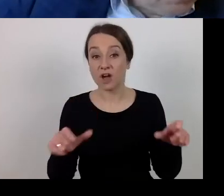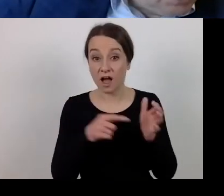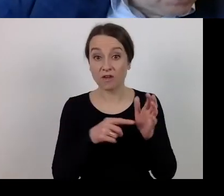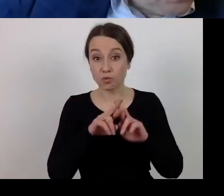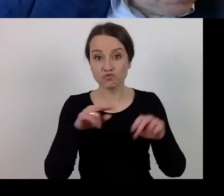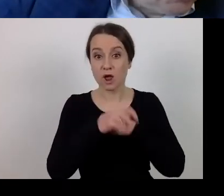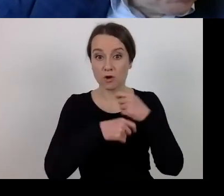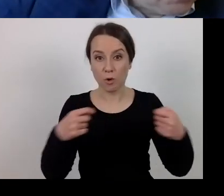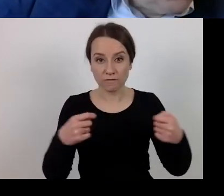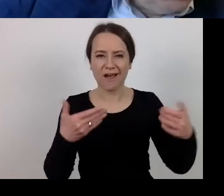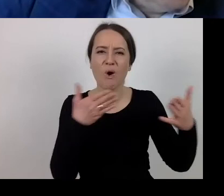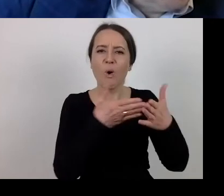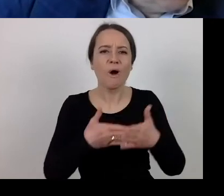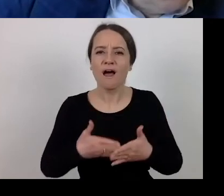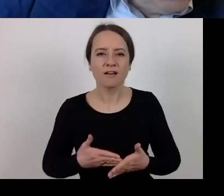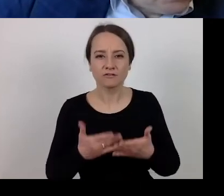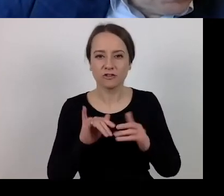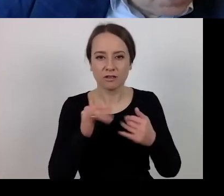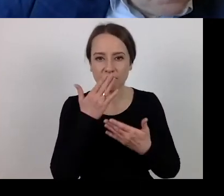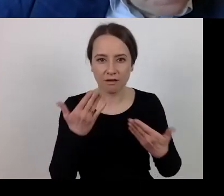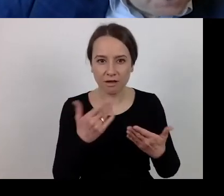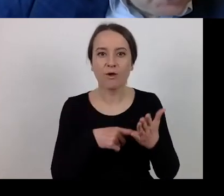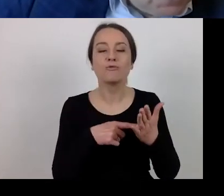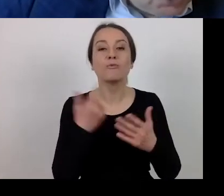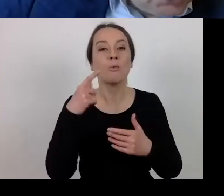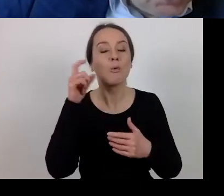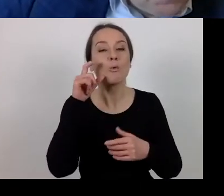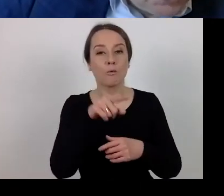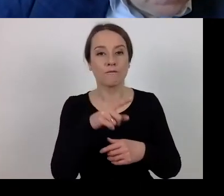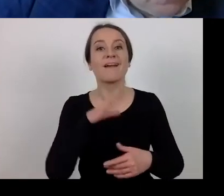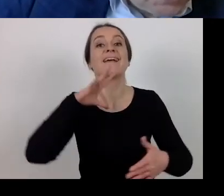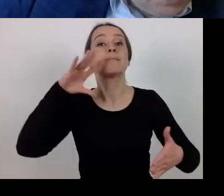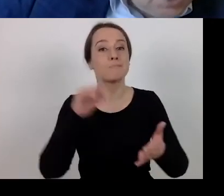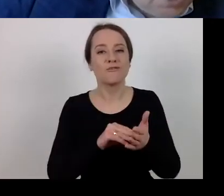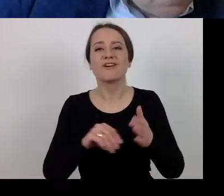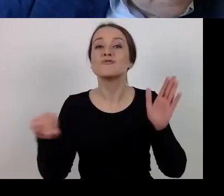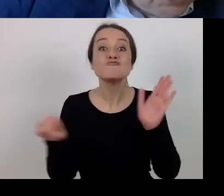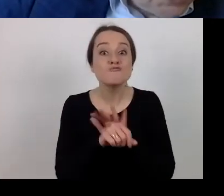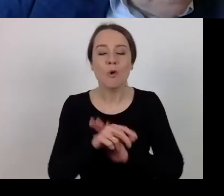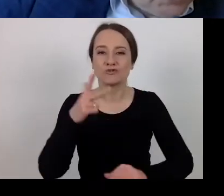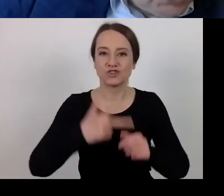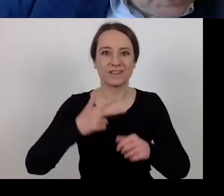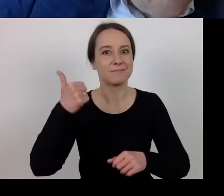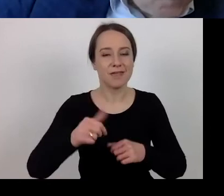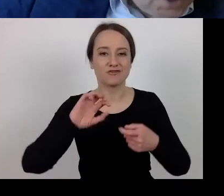is 31 December 2020.